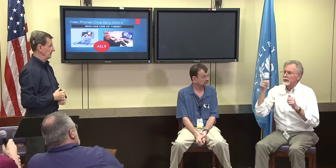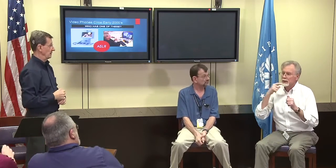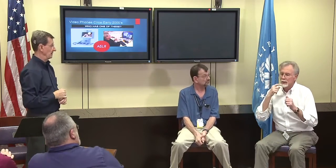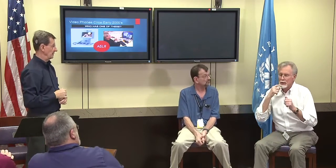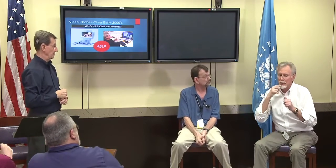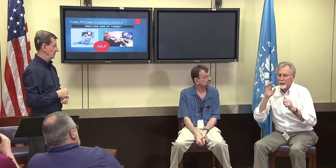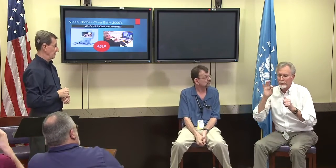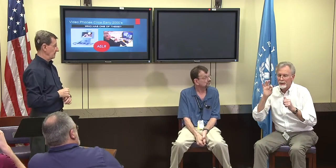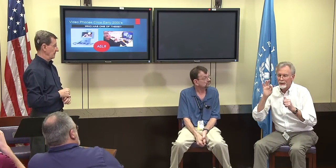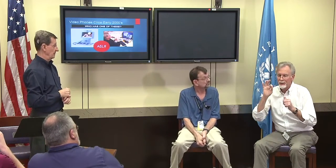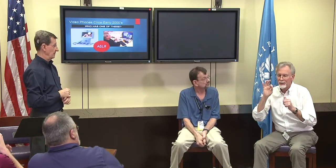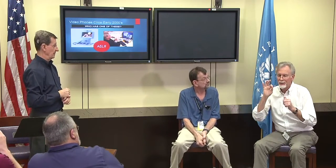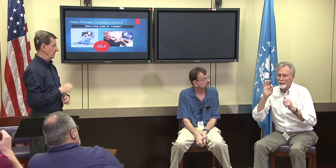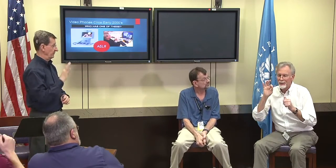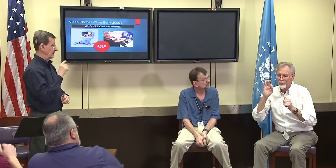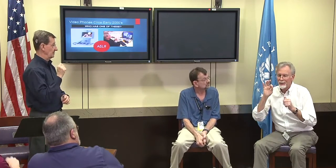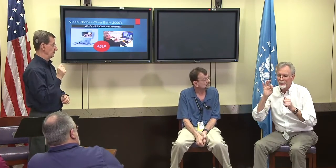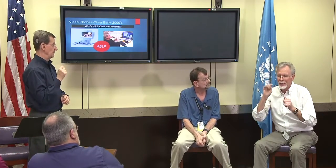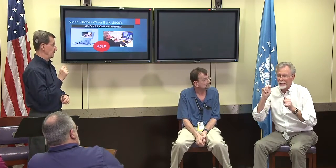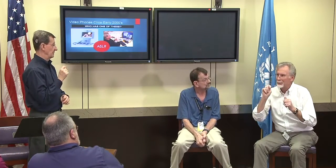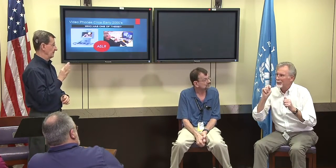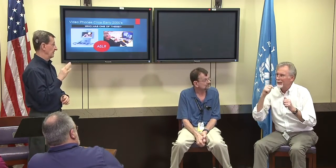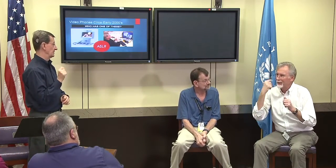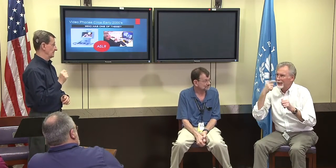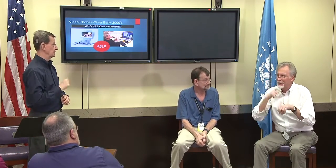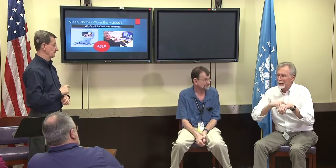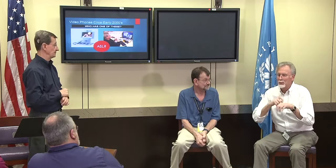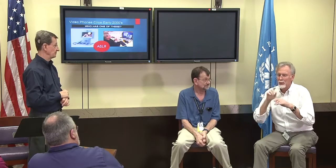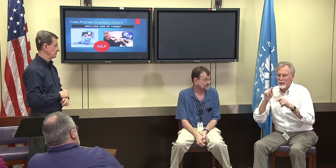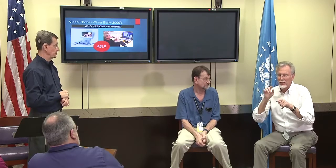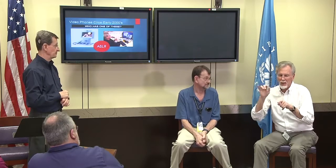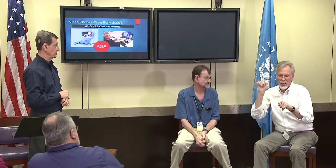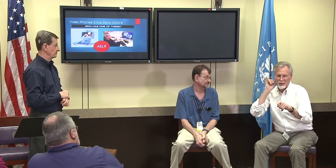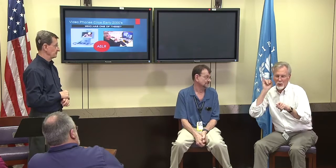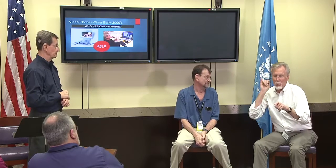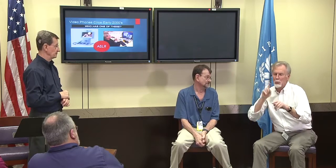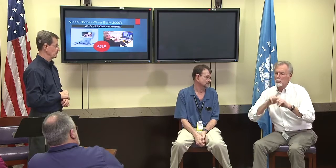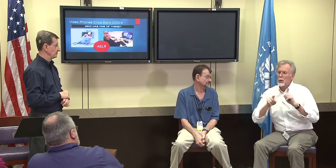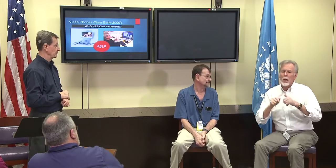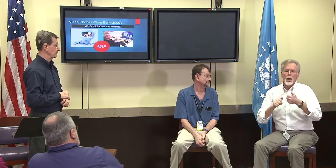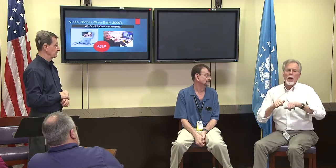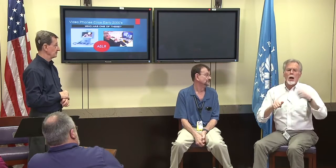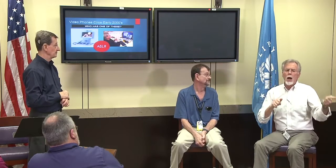Fred Pickering: And when you talk about FaceTime, on the iPhone